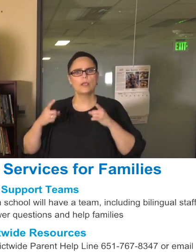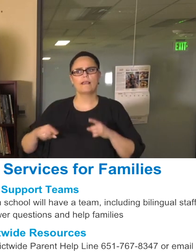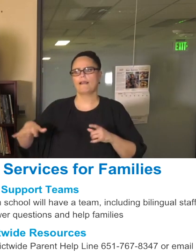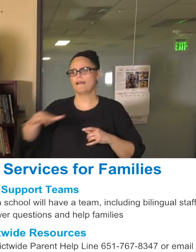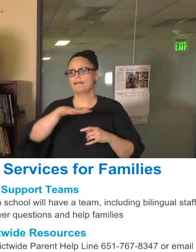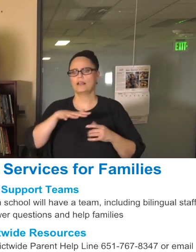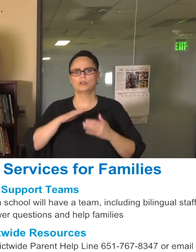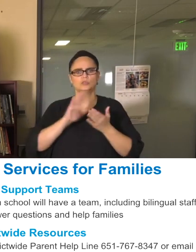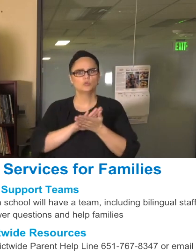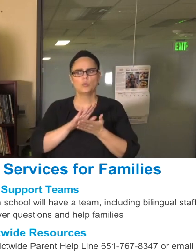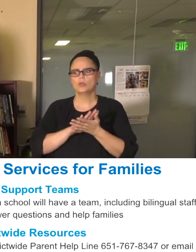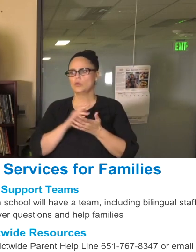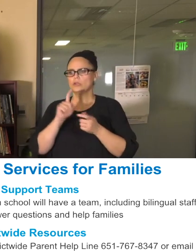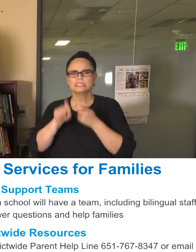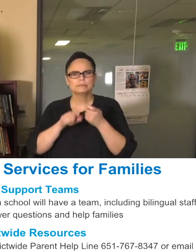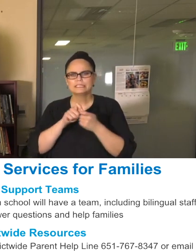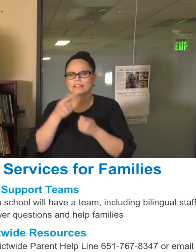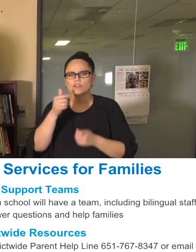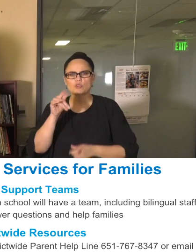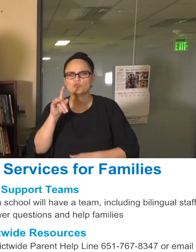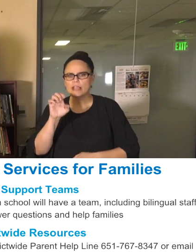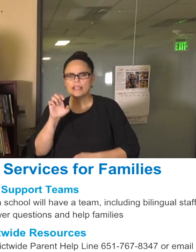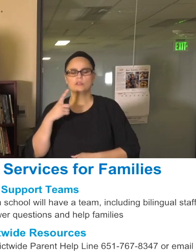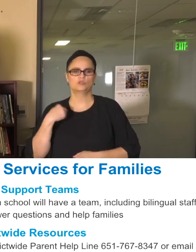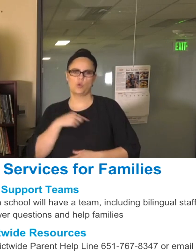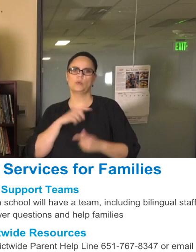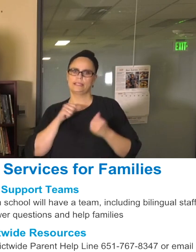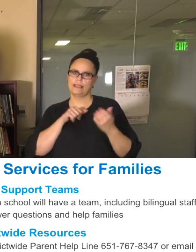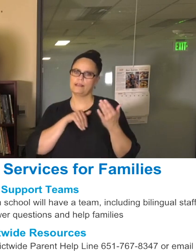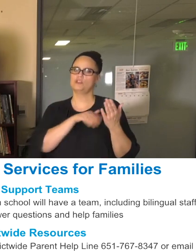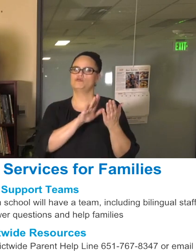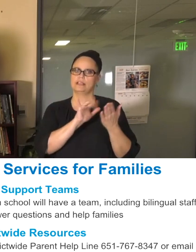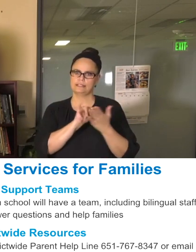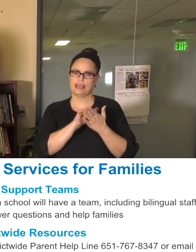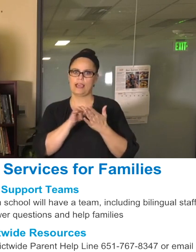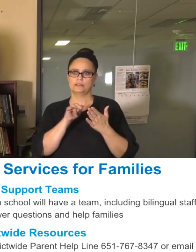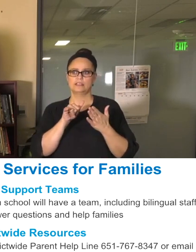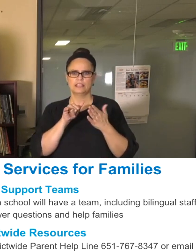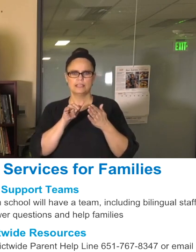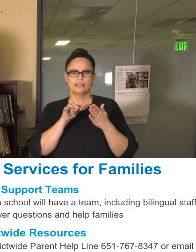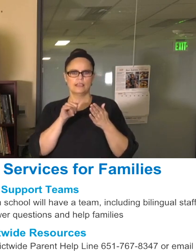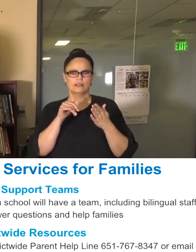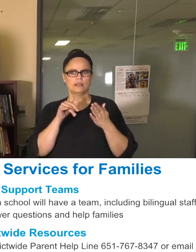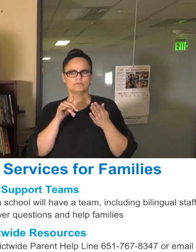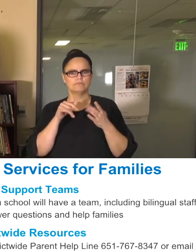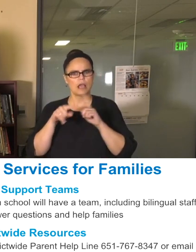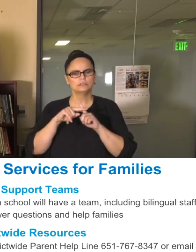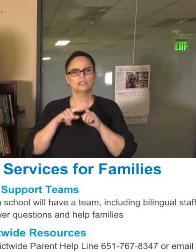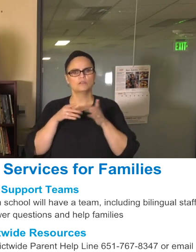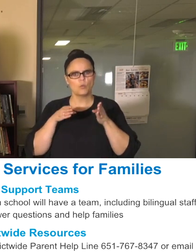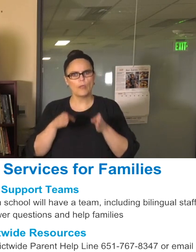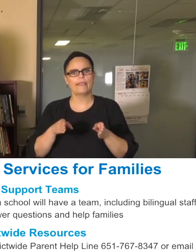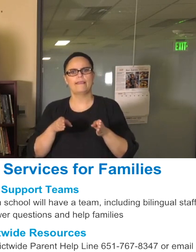grade level, so we can address that in a very strategic way and in a way that helps remove barriers to you